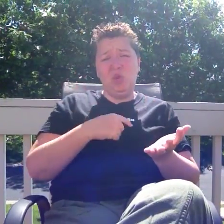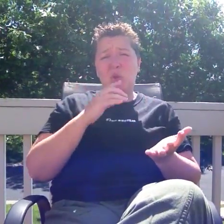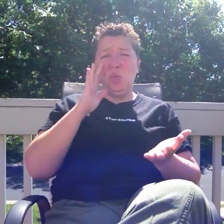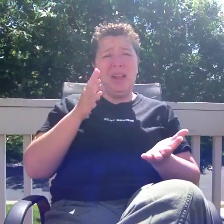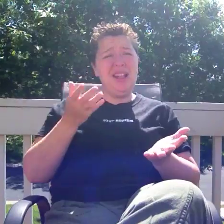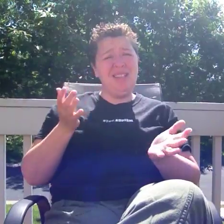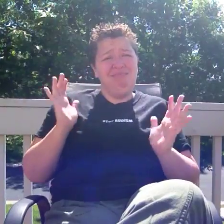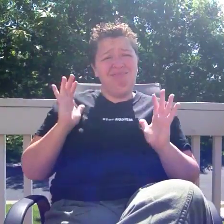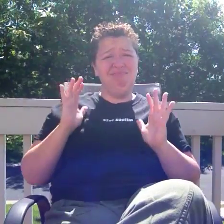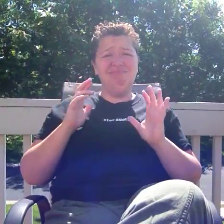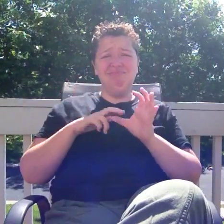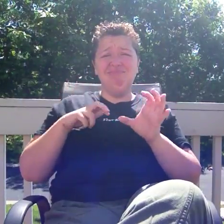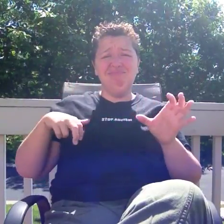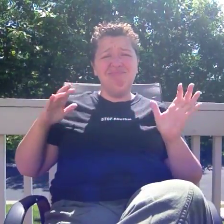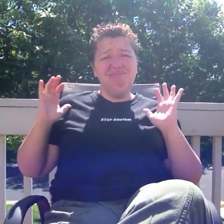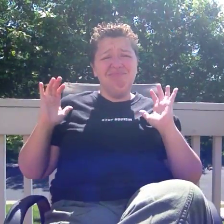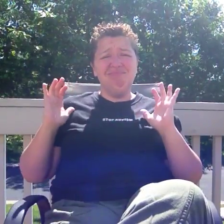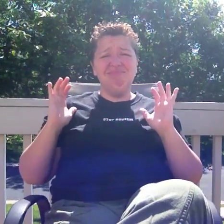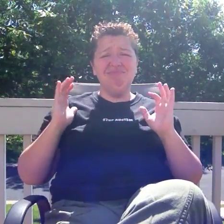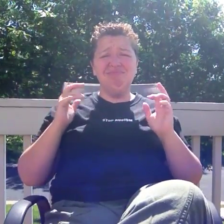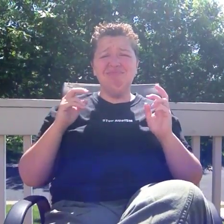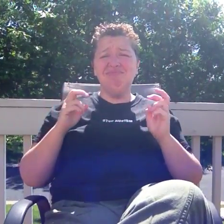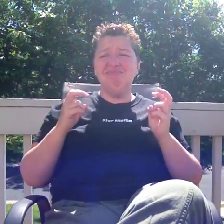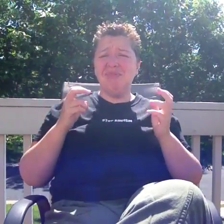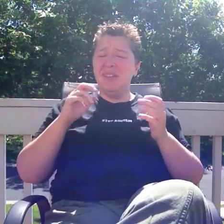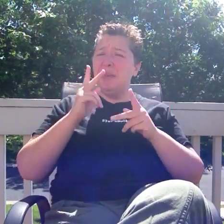so you better be nice to us.